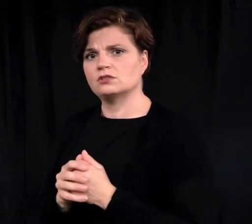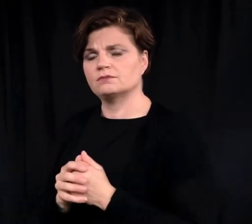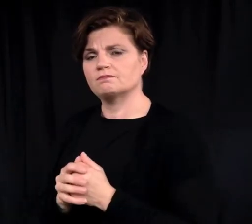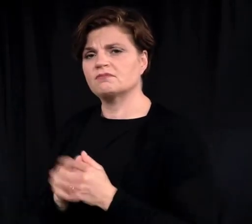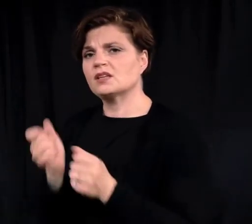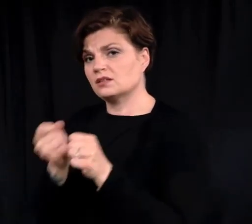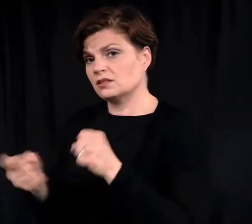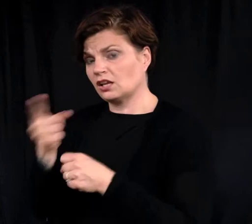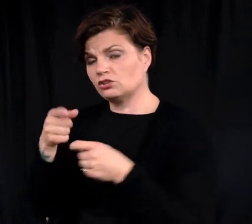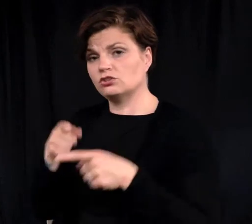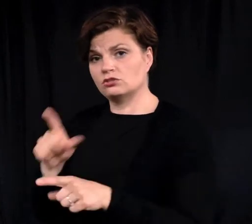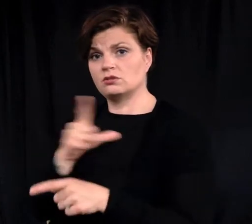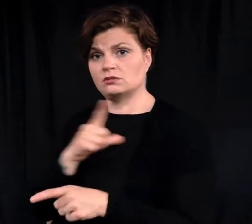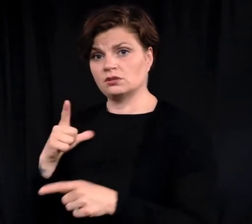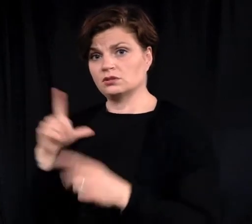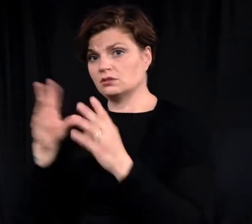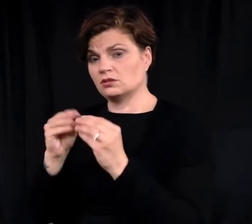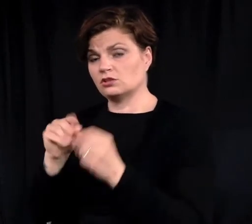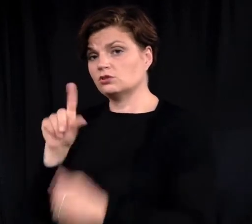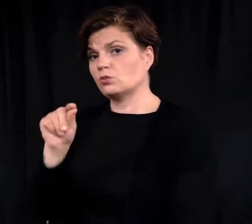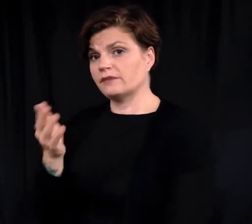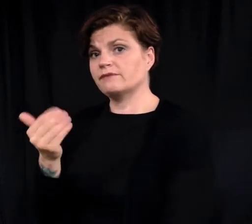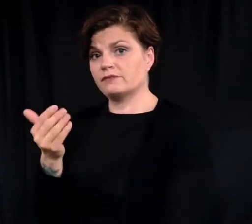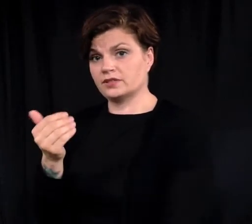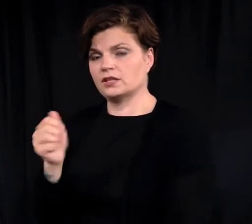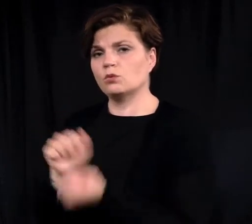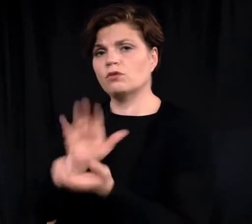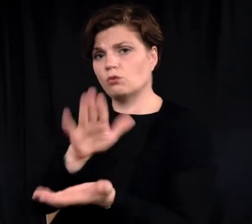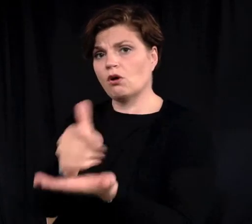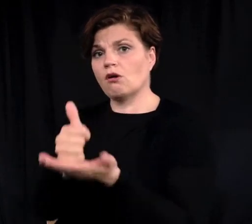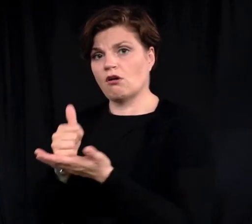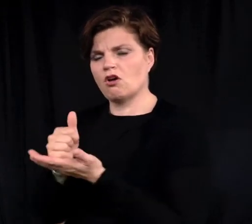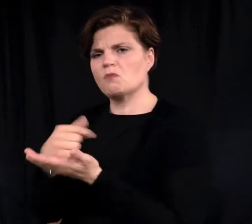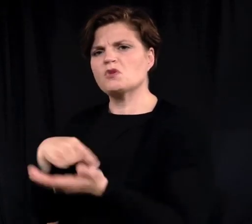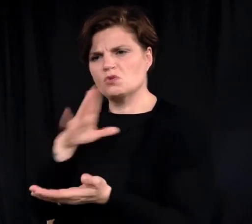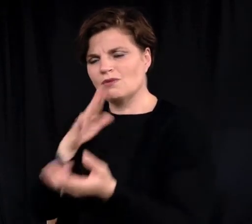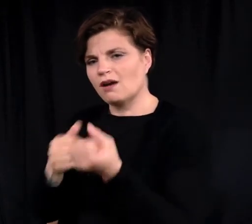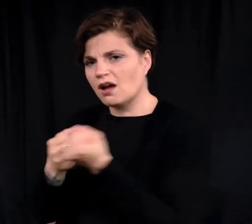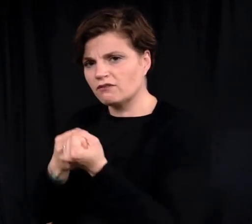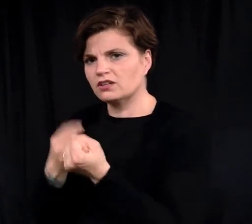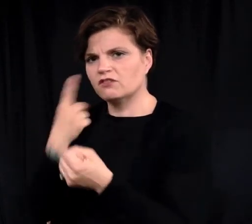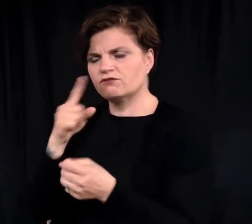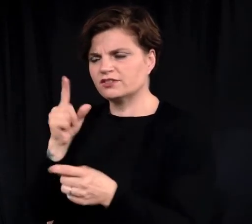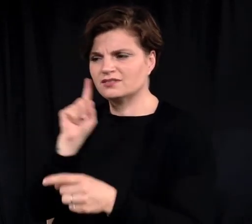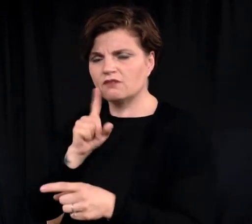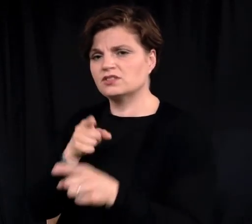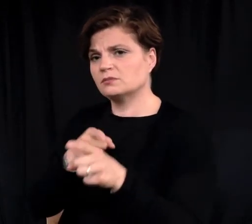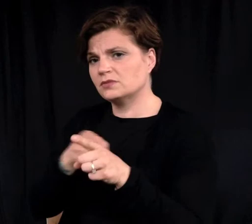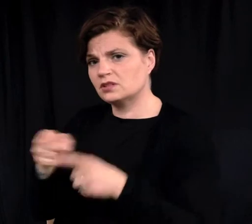Next year in Legislative session 2015, with your help, we will advocate for deaf-specific